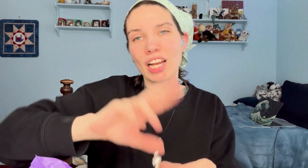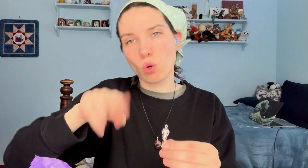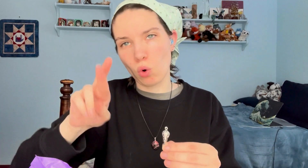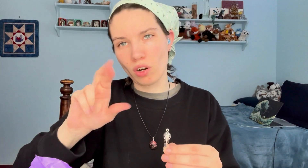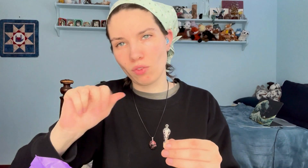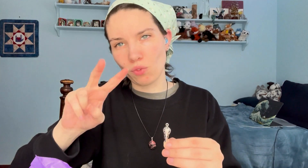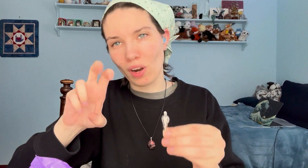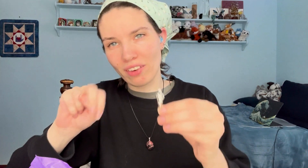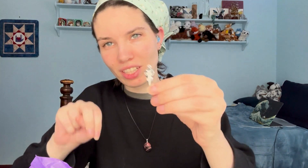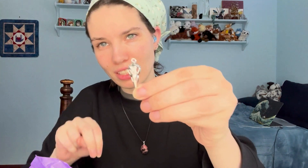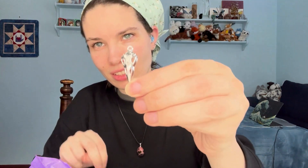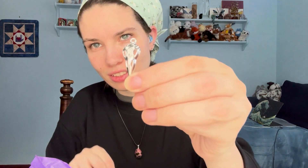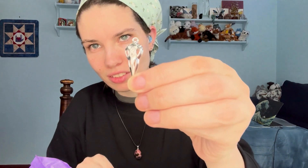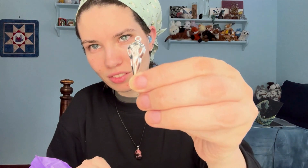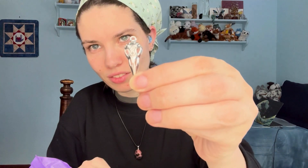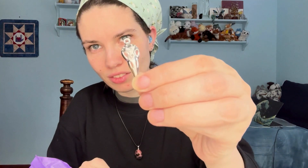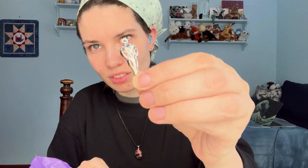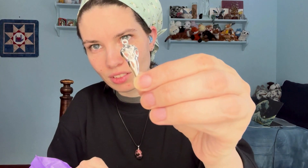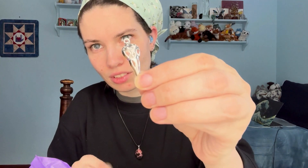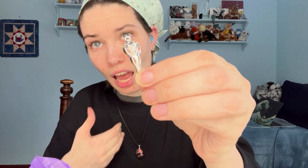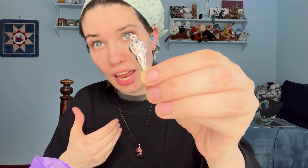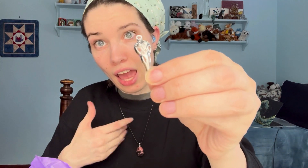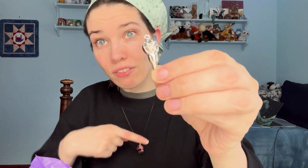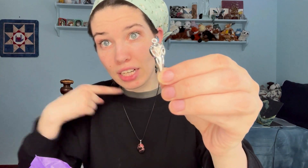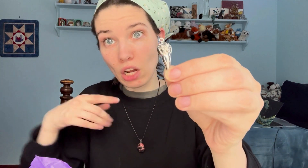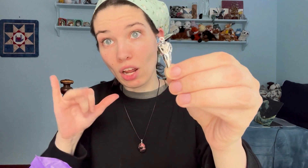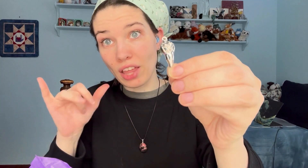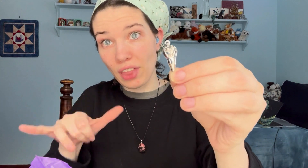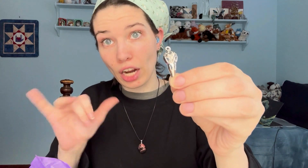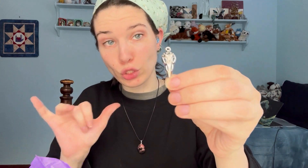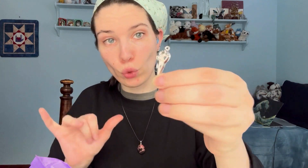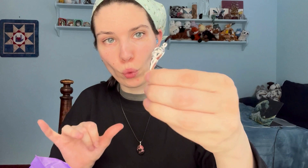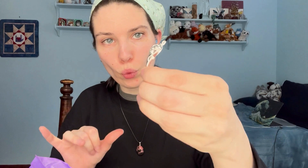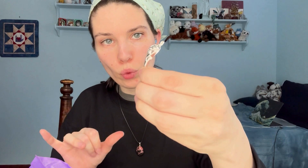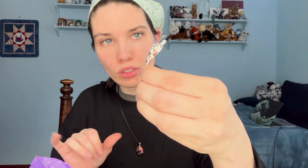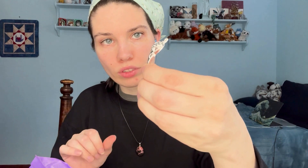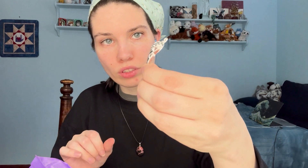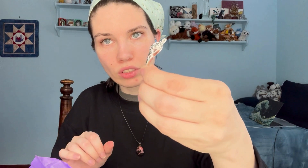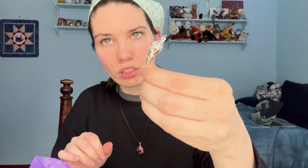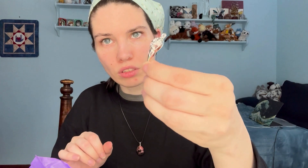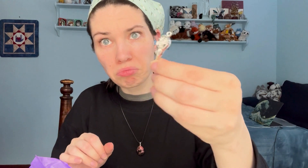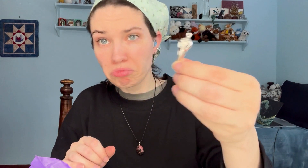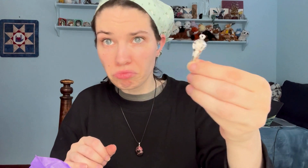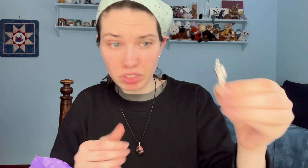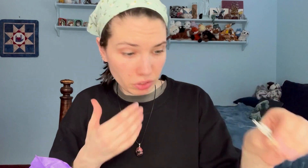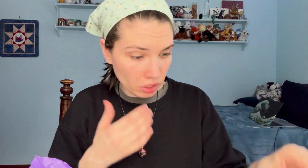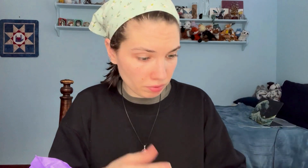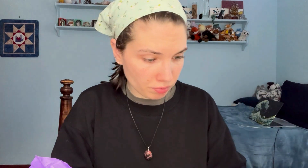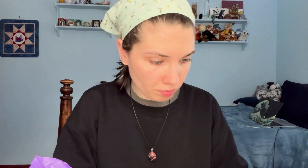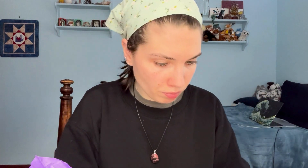Of course, a raven (skull) I have a necklace like that, too It's good